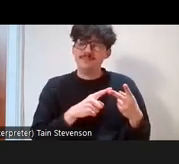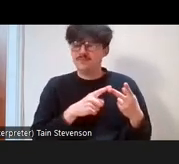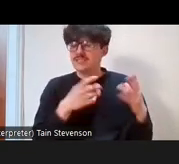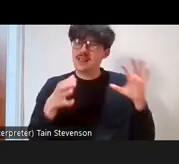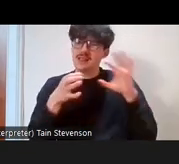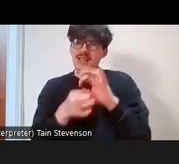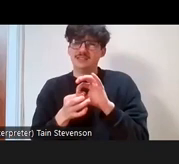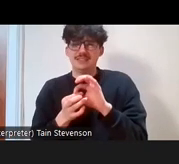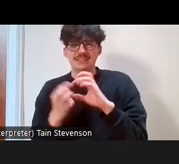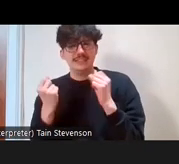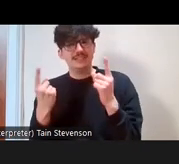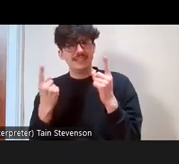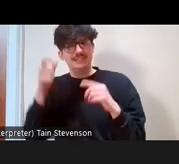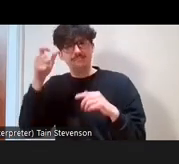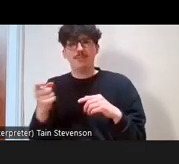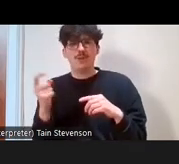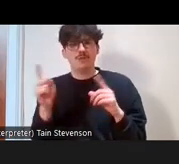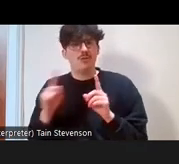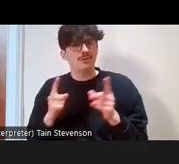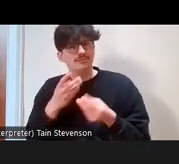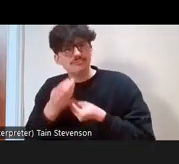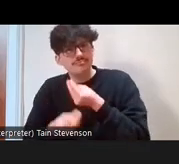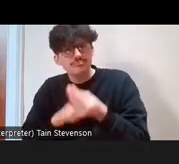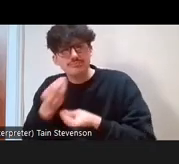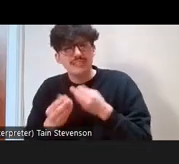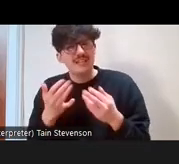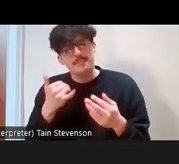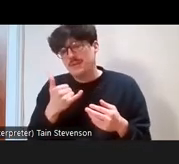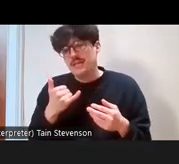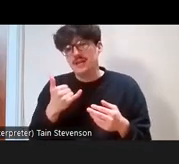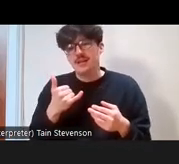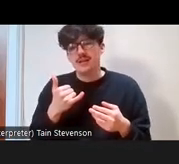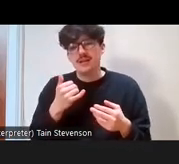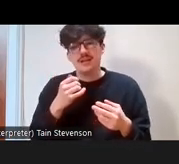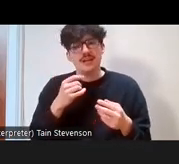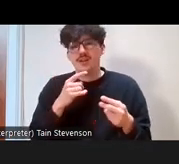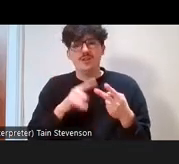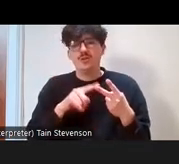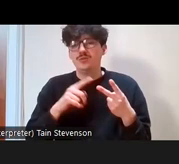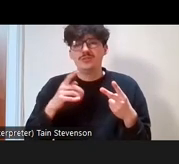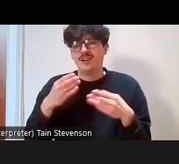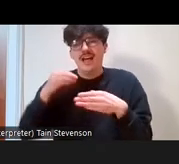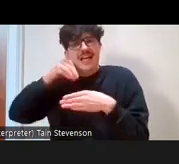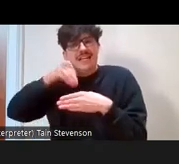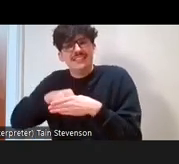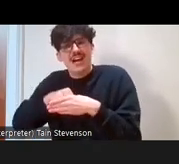what people are saying, not being familiar with kind of internal speech around museums